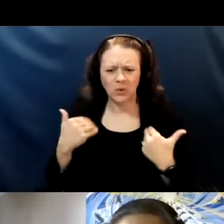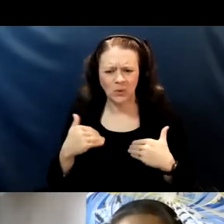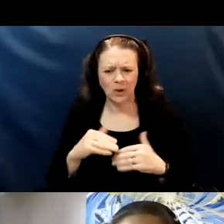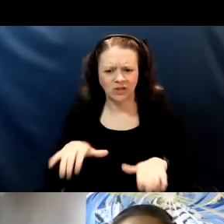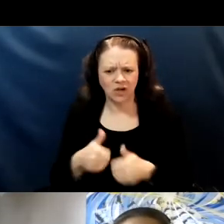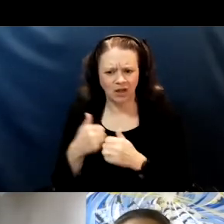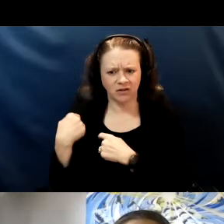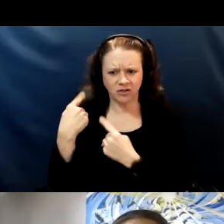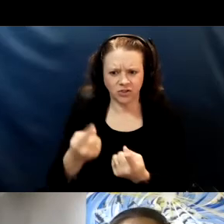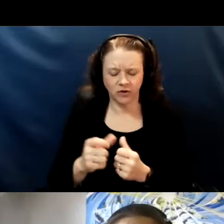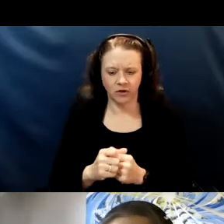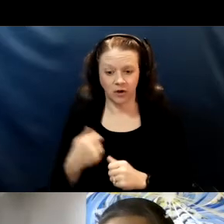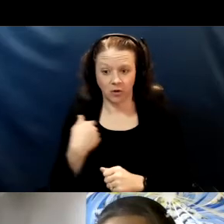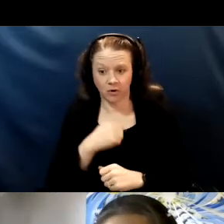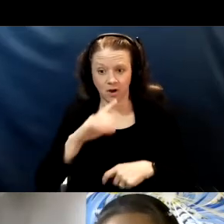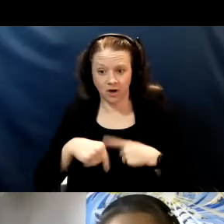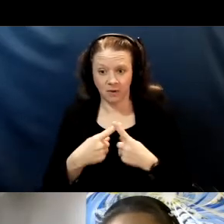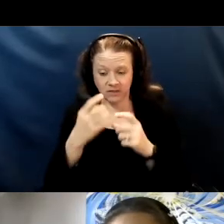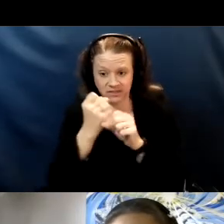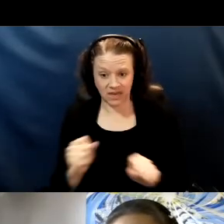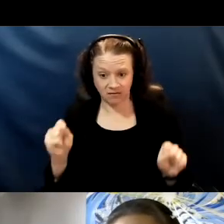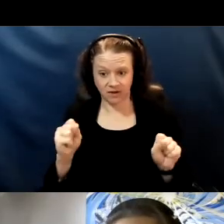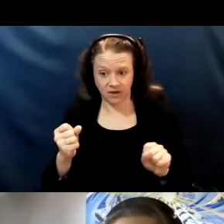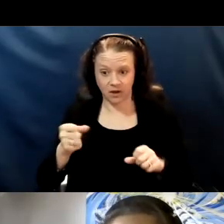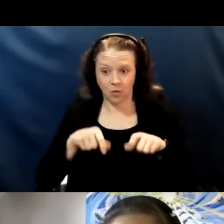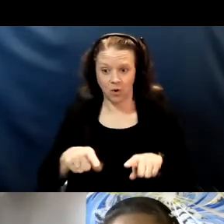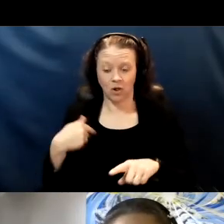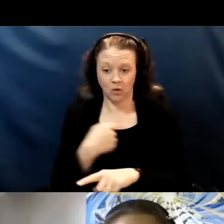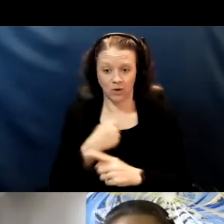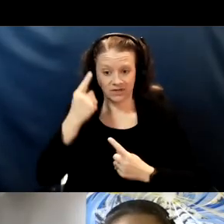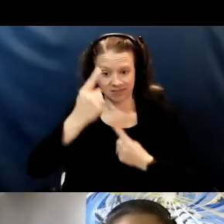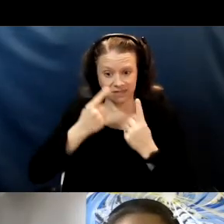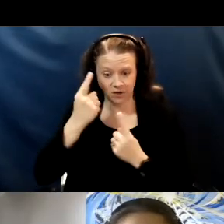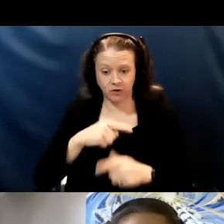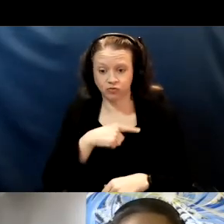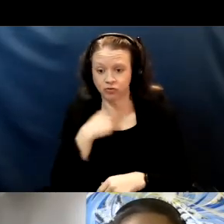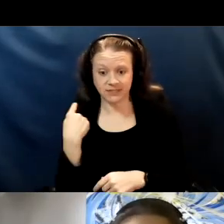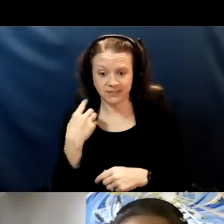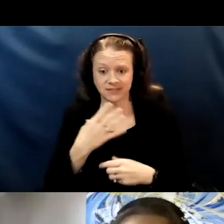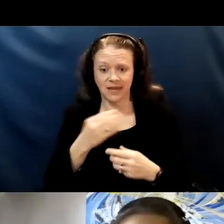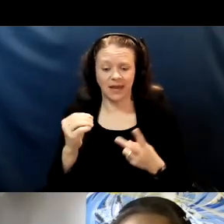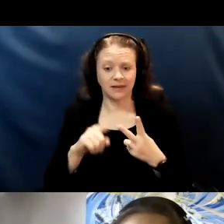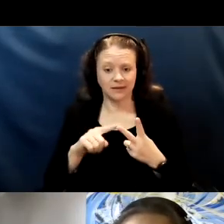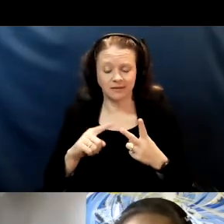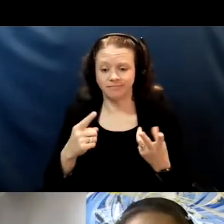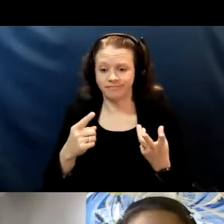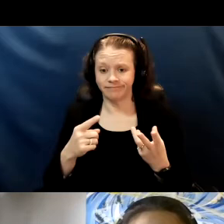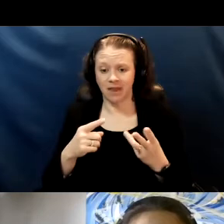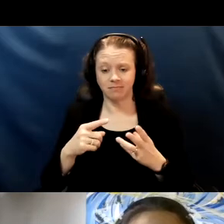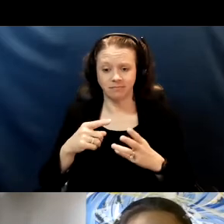as we are considering risks and we are considering benefits of all of our options.